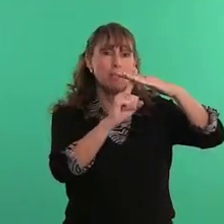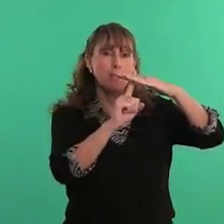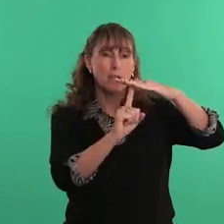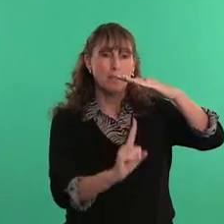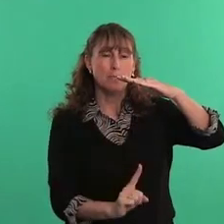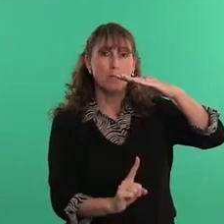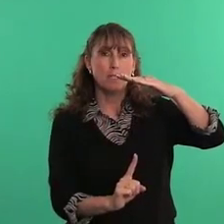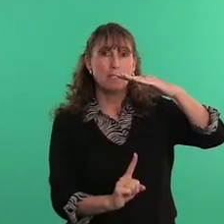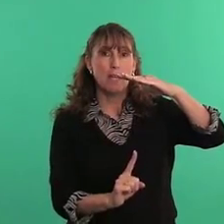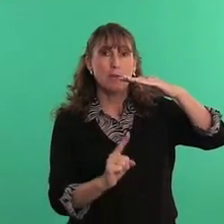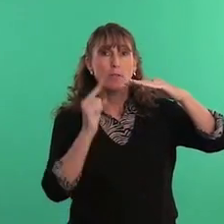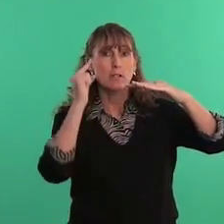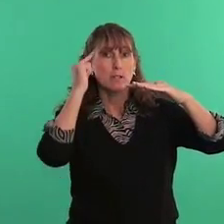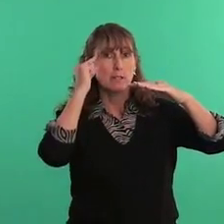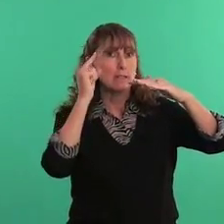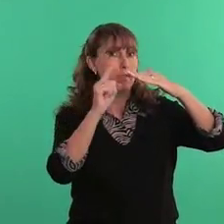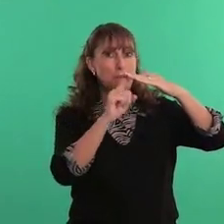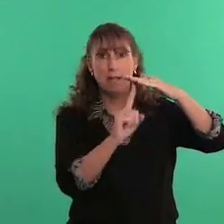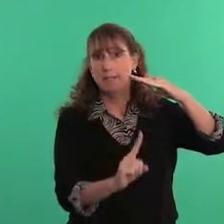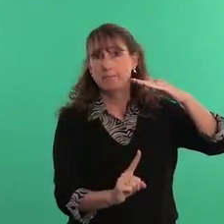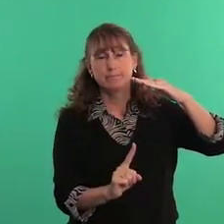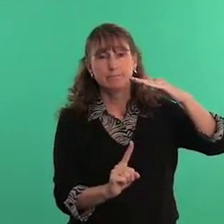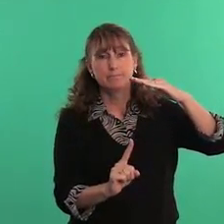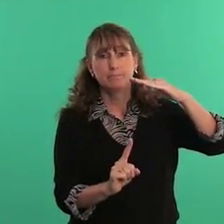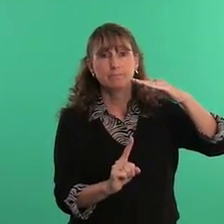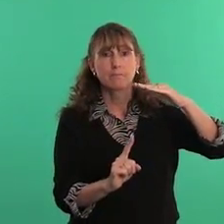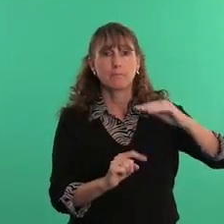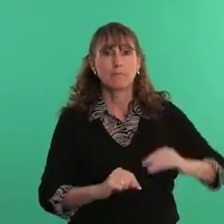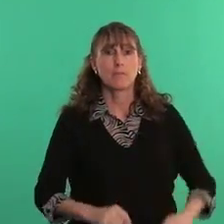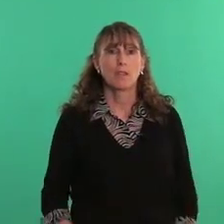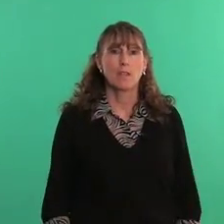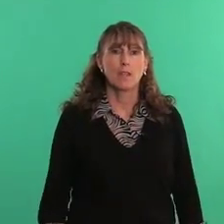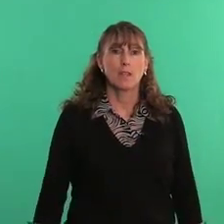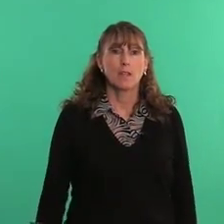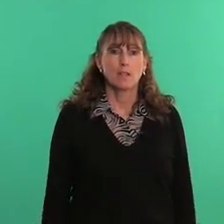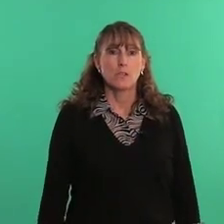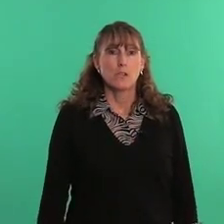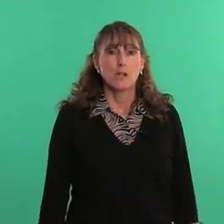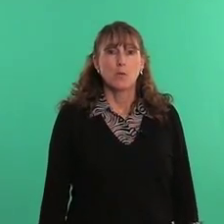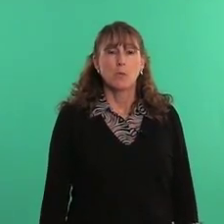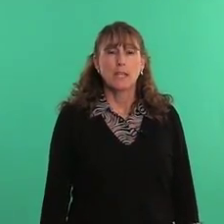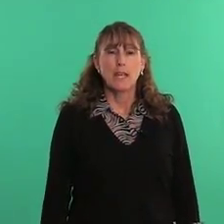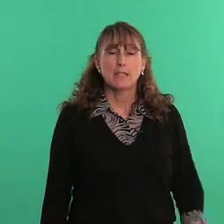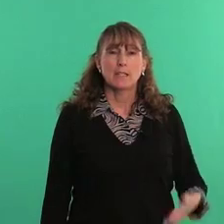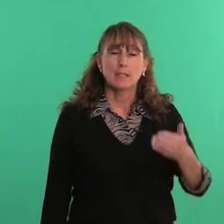and then bring it down - slip mind weekend